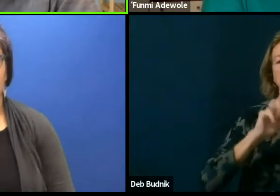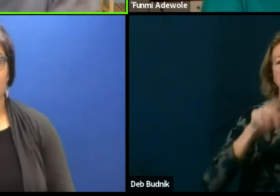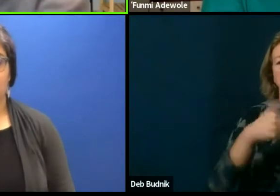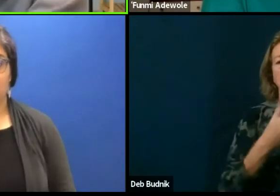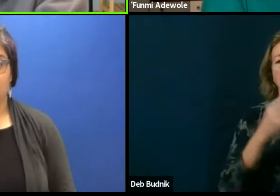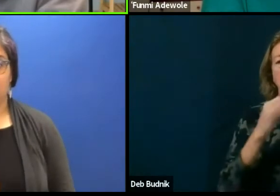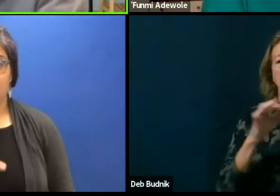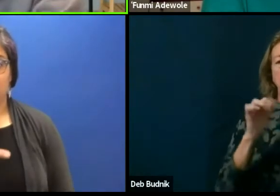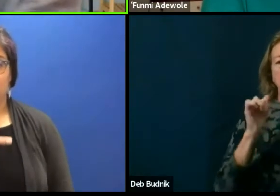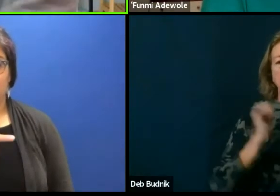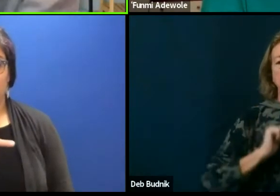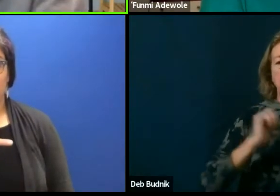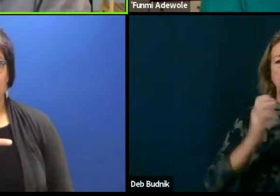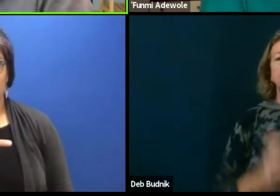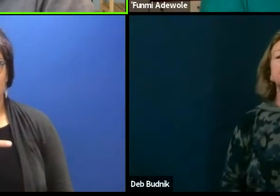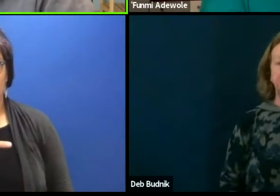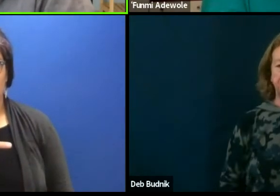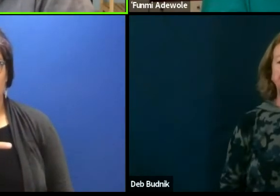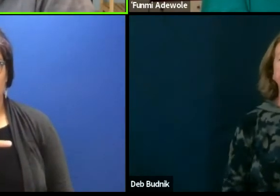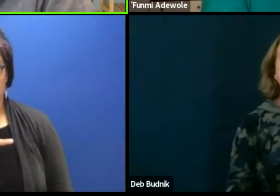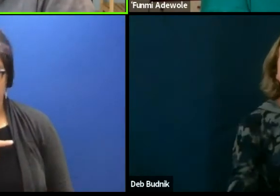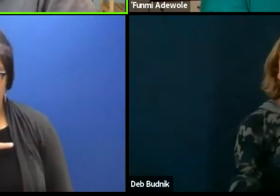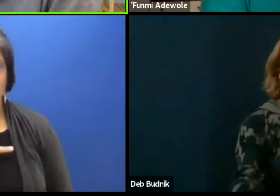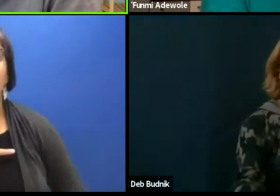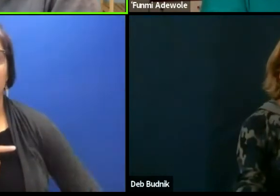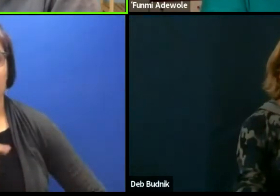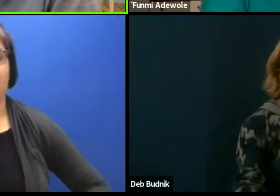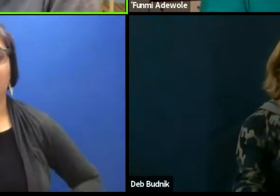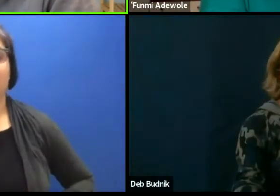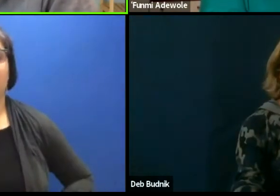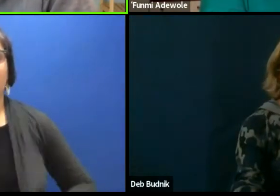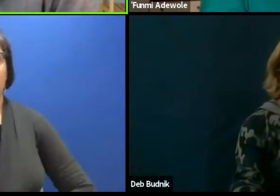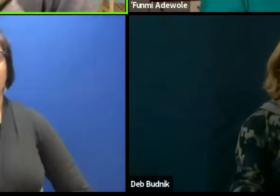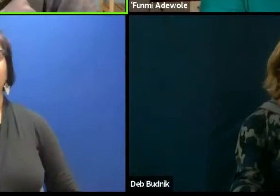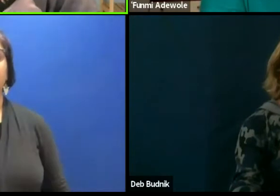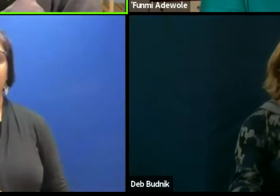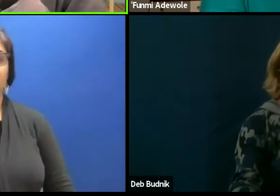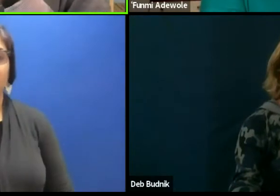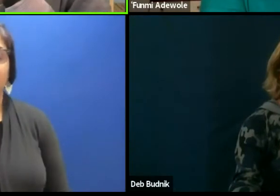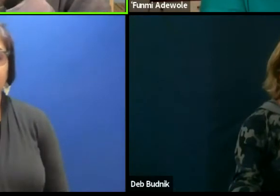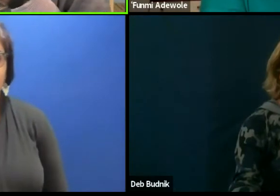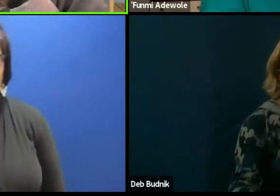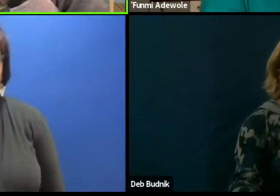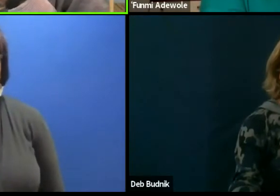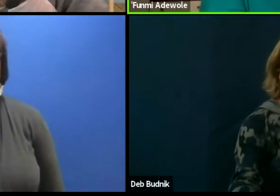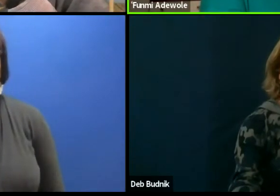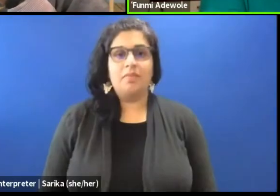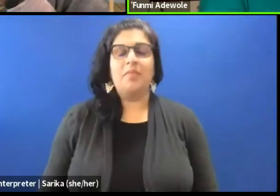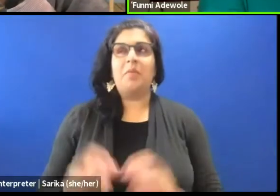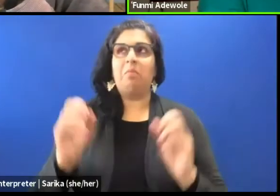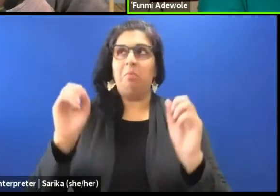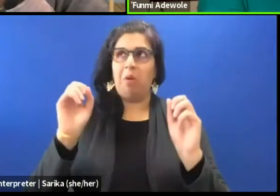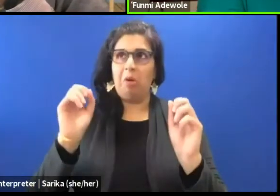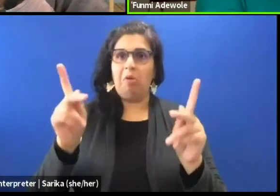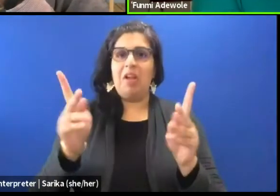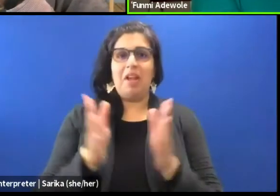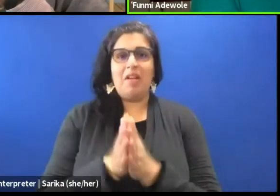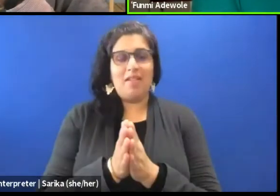Whether we do that from the epistemology of the South, what would that mean? Okay, I have